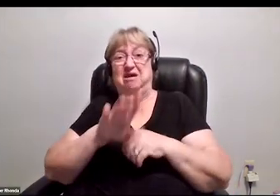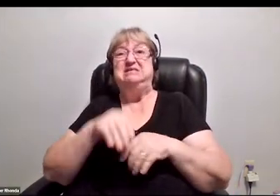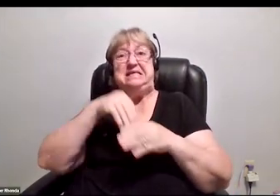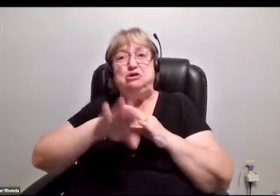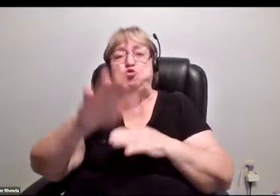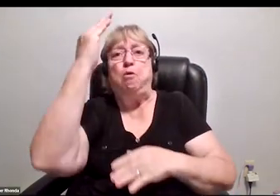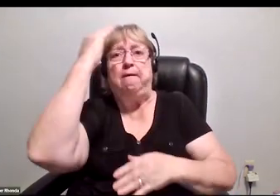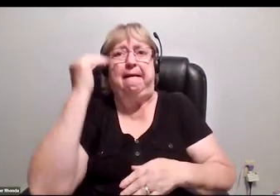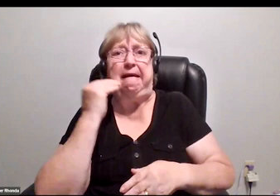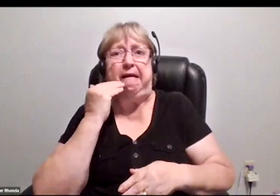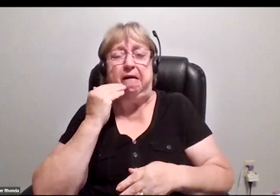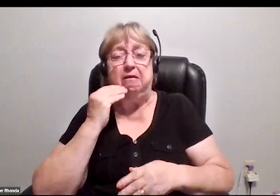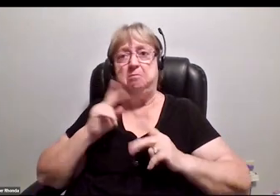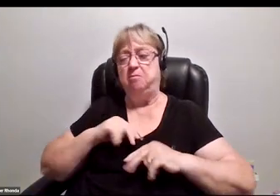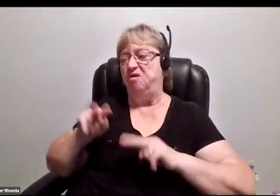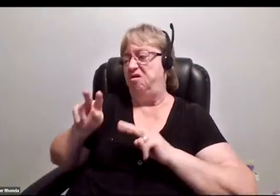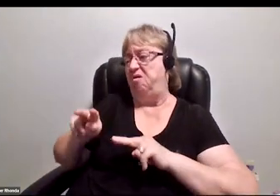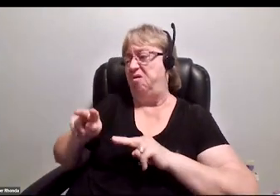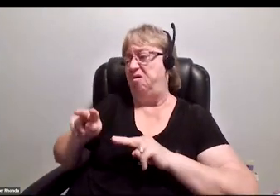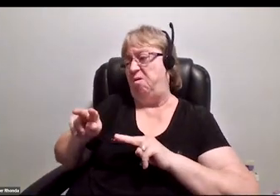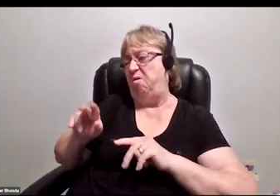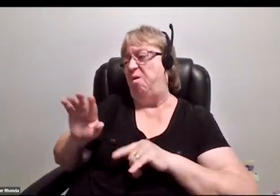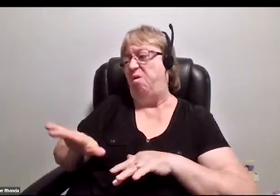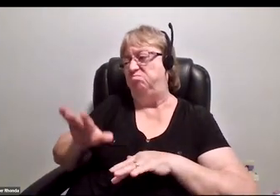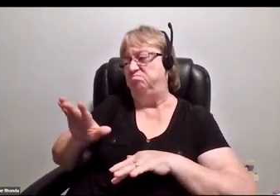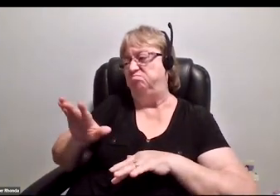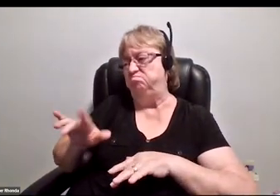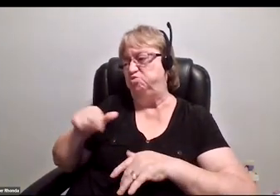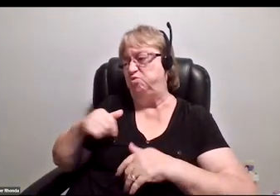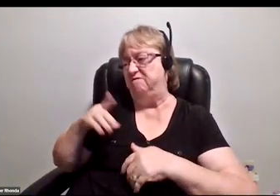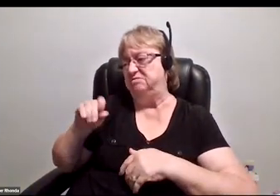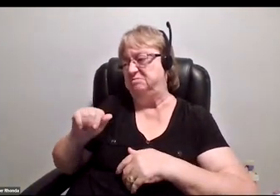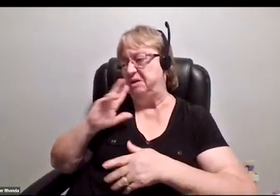because you have a disability is because they are basing it